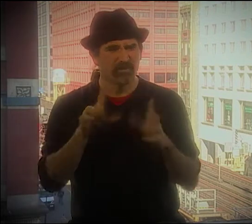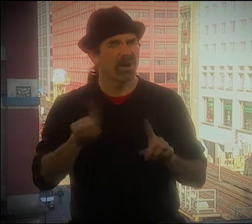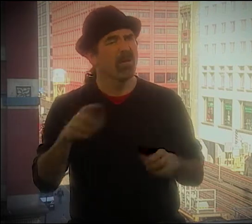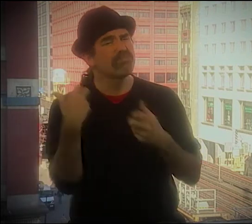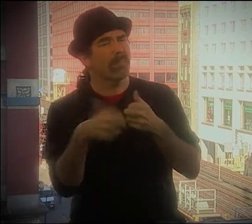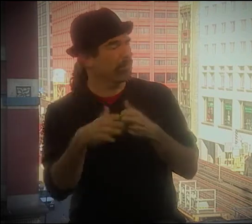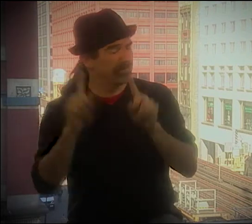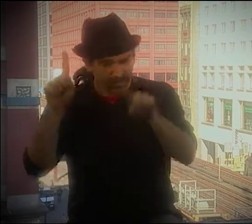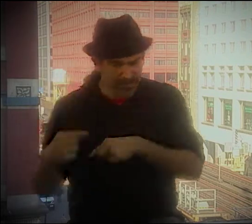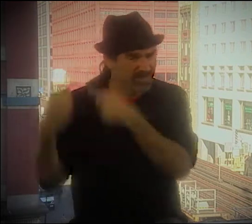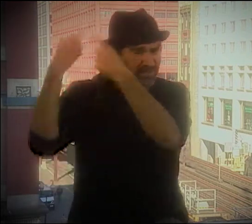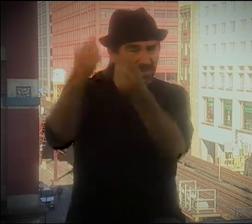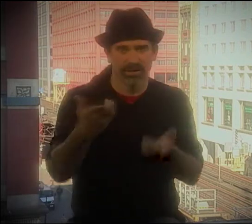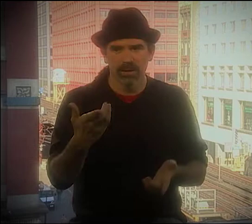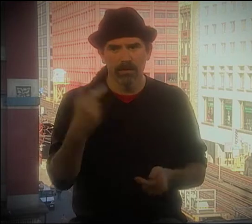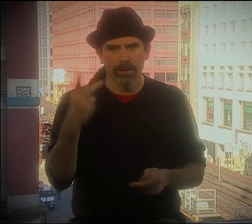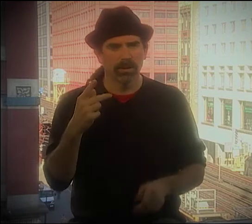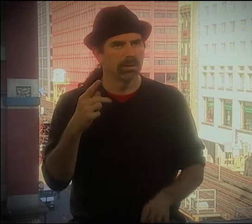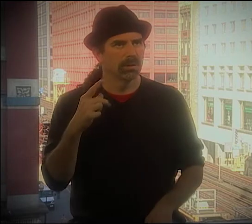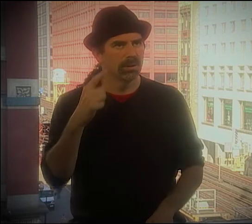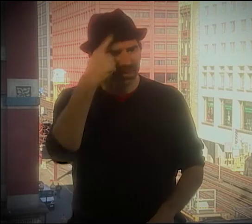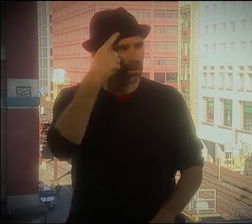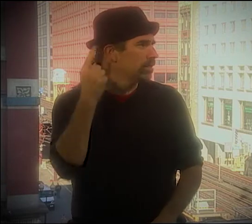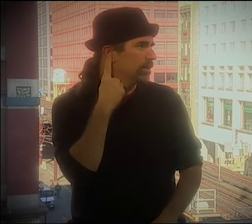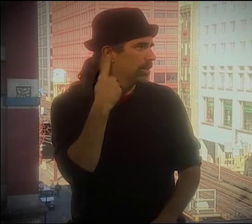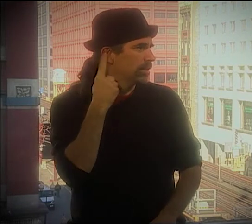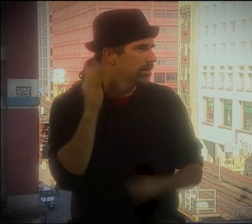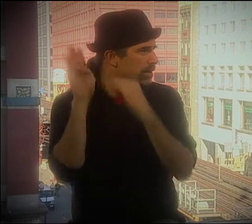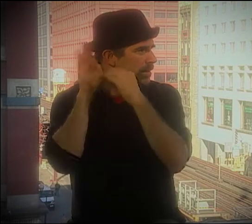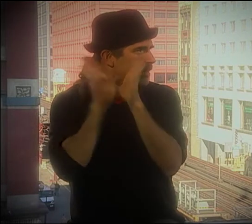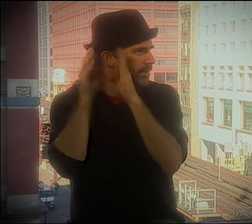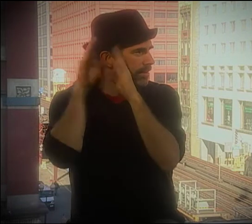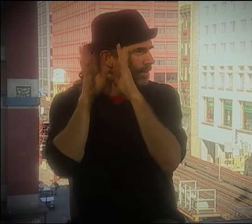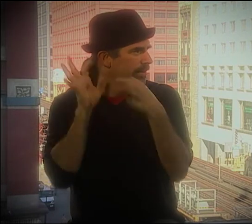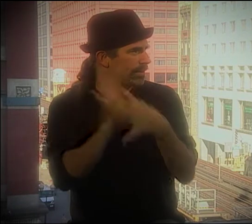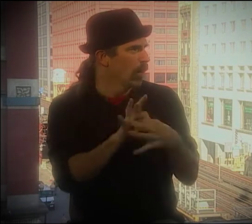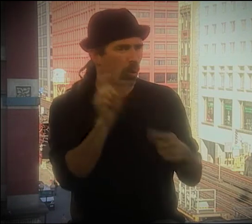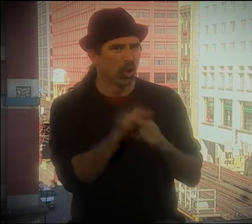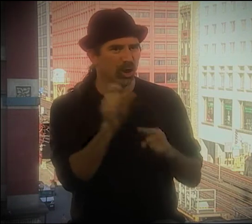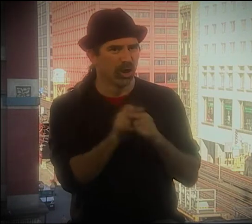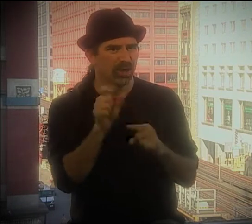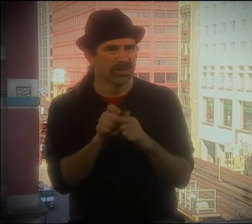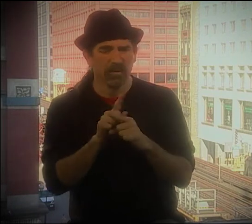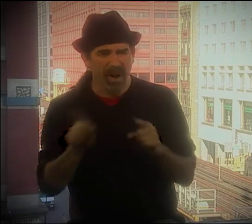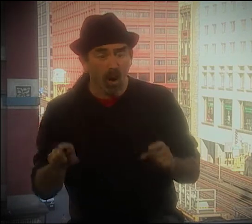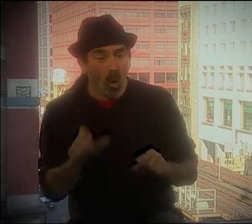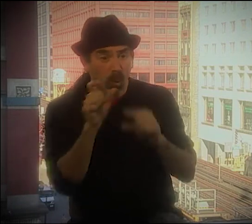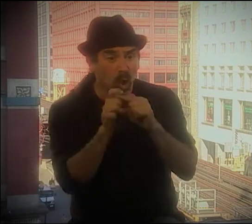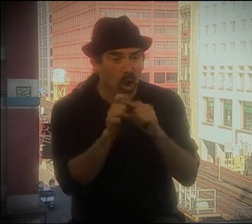SO "TONGUE WRITING," BUT IT DOESN'T MATCH WITH SIGN LANGUAGE AND THE PROBLEM IS, HISTORICALLY, PEOPLE HAVE BEEN